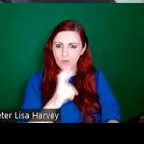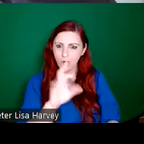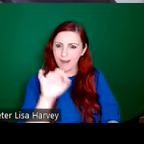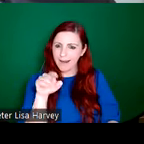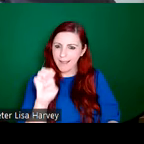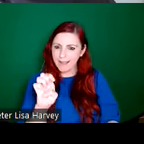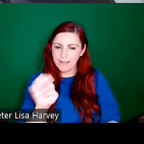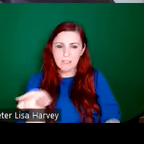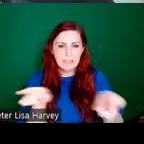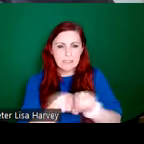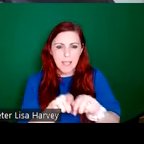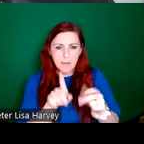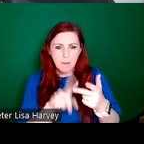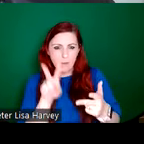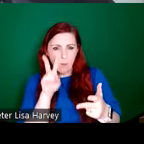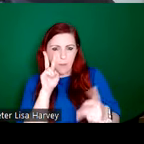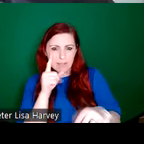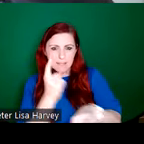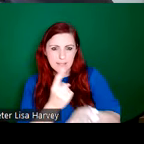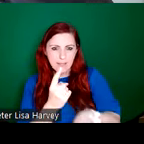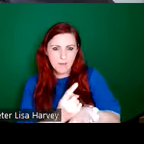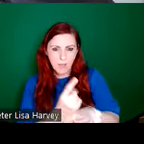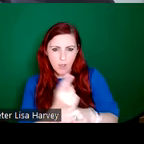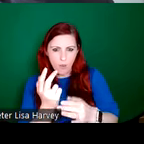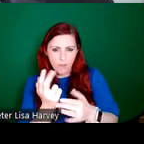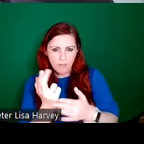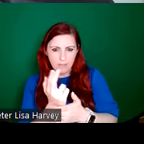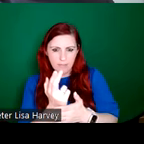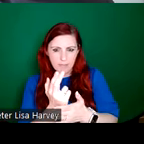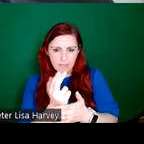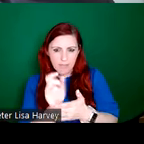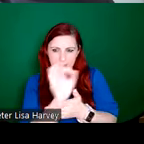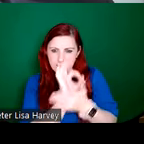Déanta in Eireann or Made in Ireland stamp, which was designed by a Cork man,